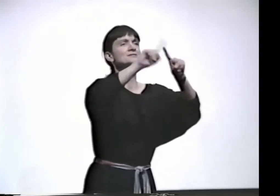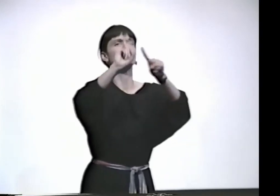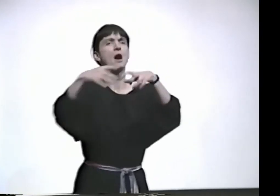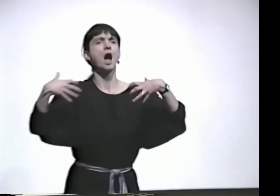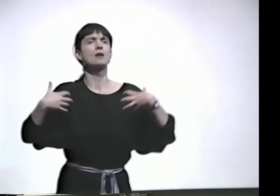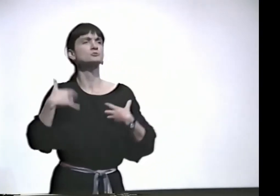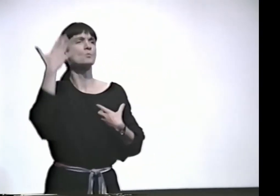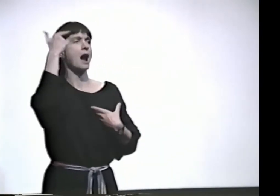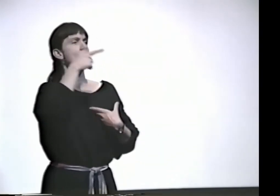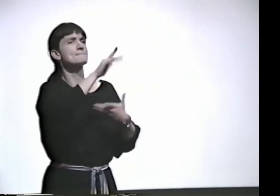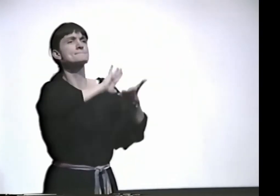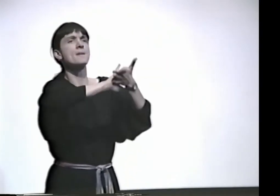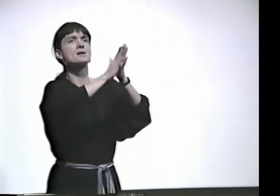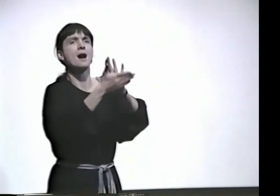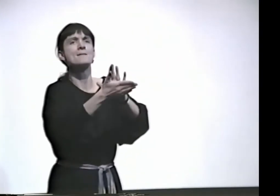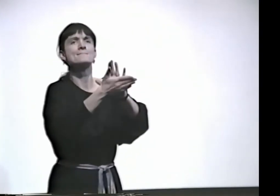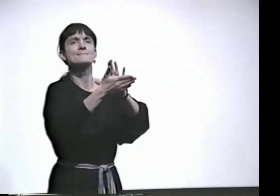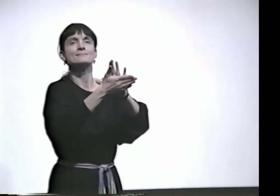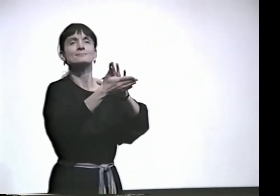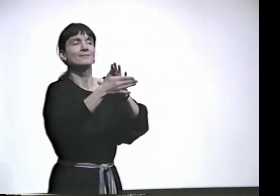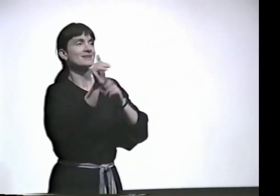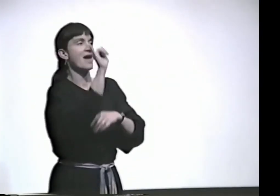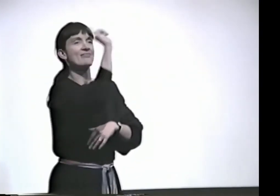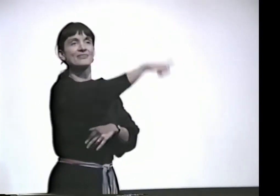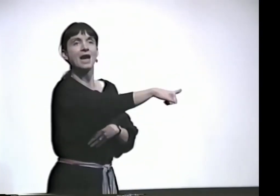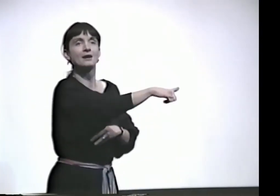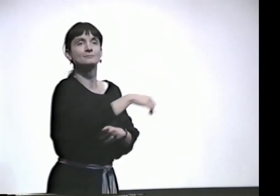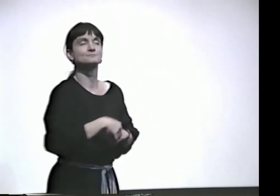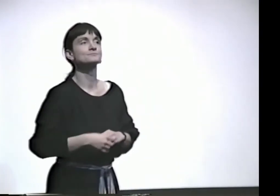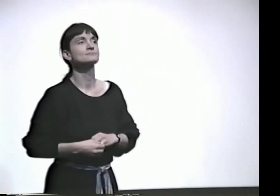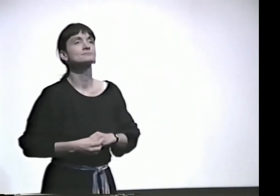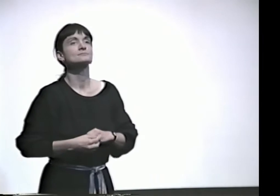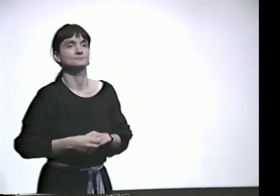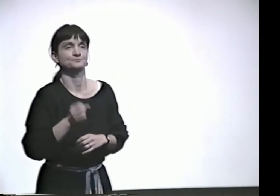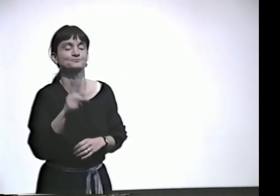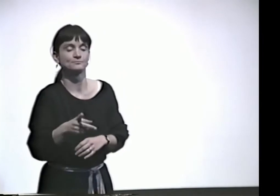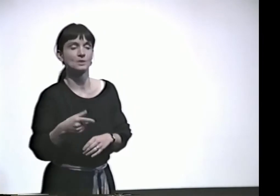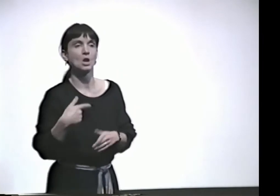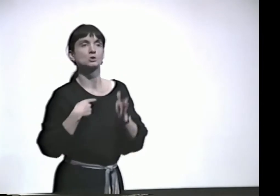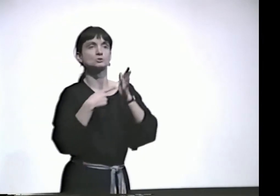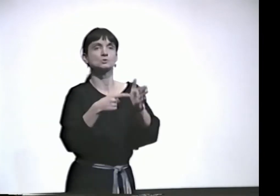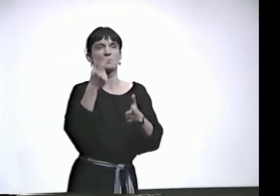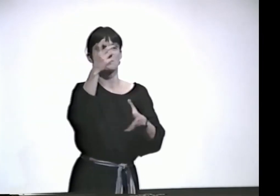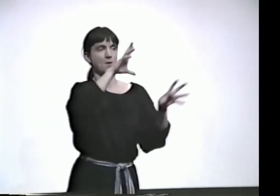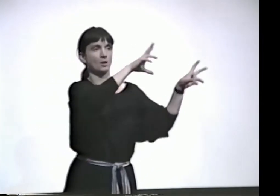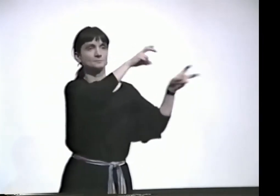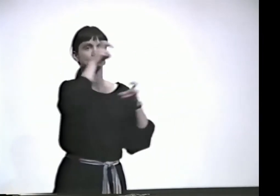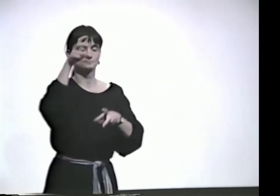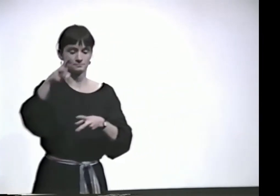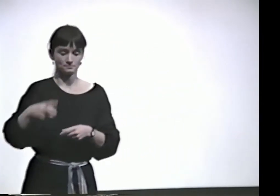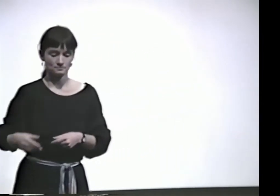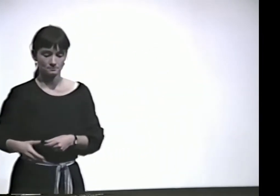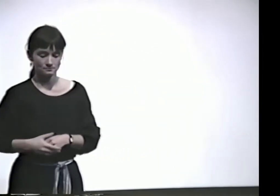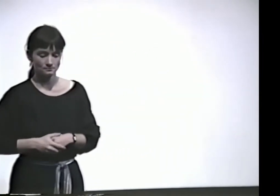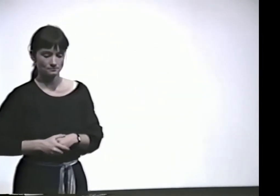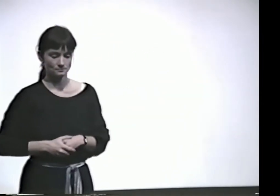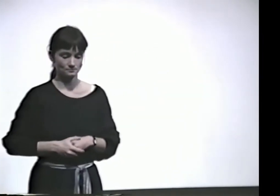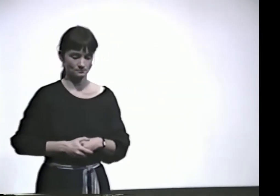"JUST SO STORIES." OH, HE'S FAMOUS FOR HIS "JUST SO STORIES." HE HAS A LOT OF DIFFERENT ONES, LIKE THIS...